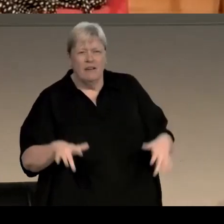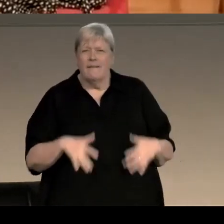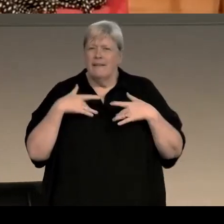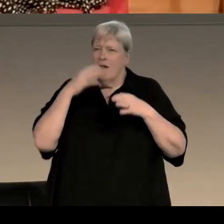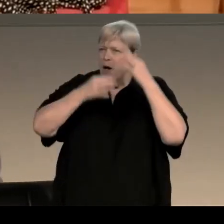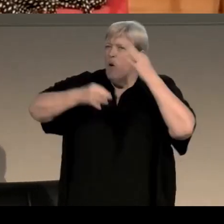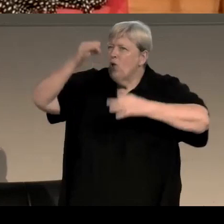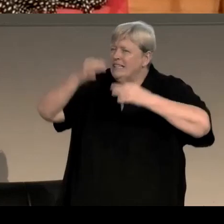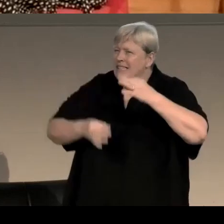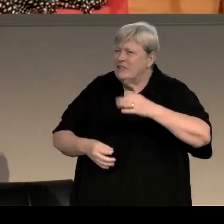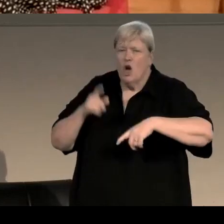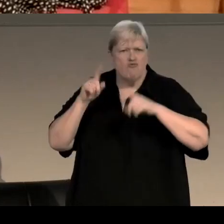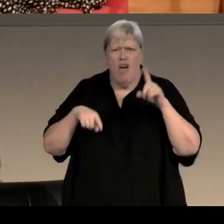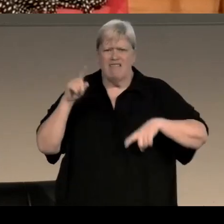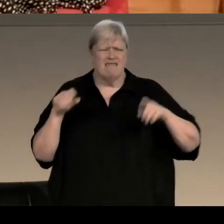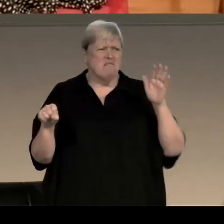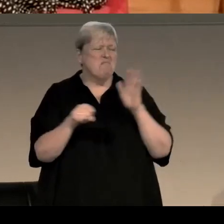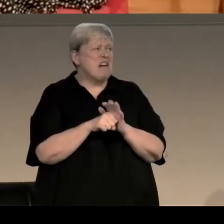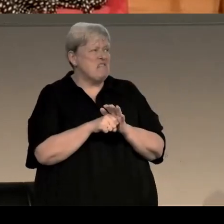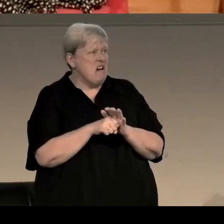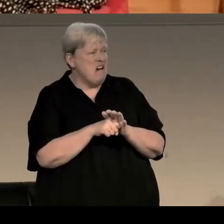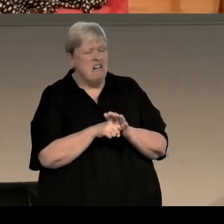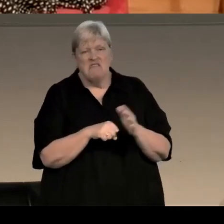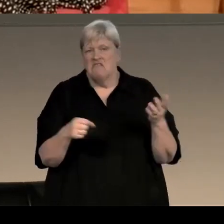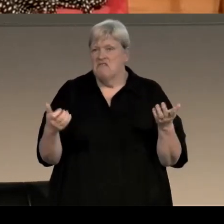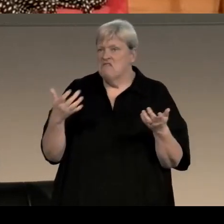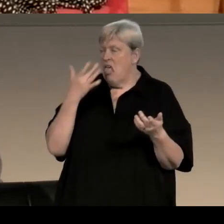it wasn't just some random murder bolted onto some random village in the south of England,